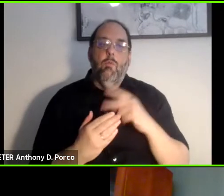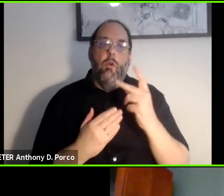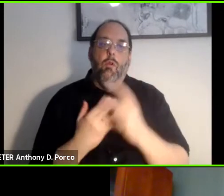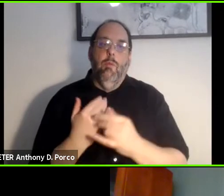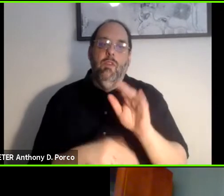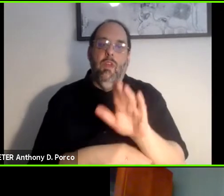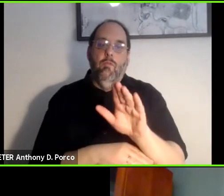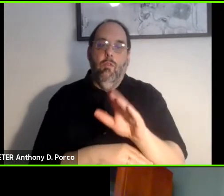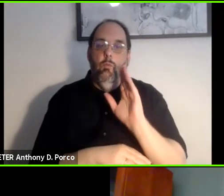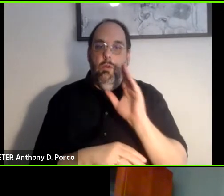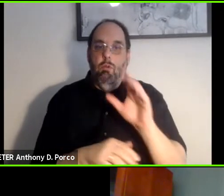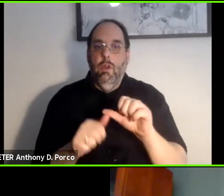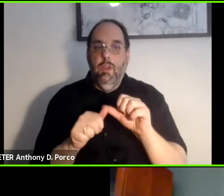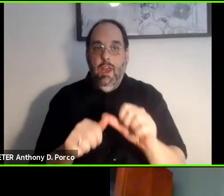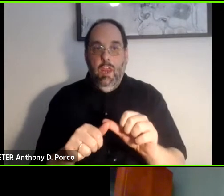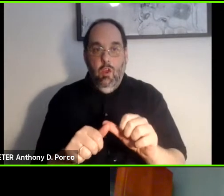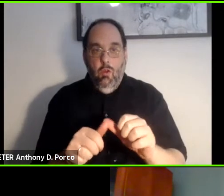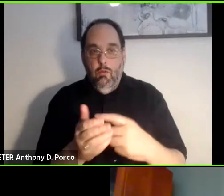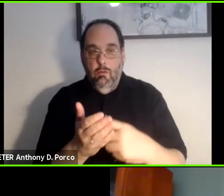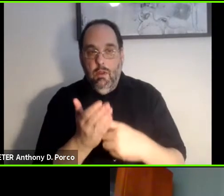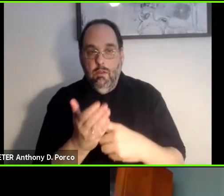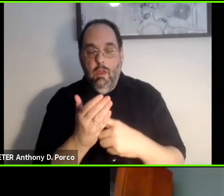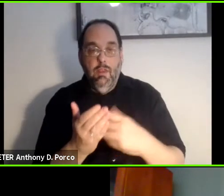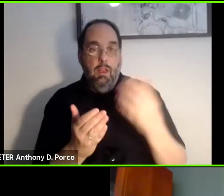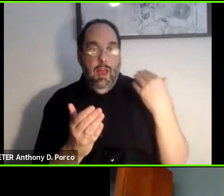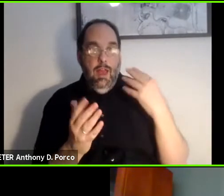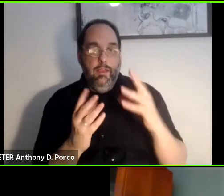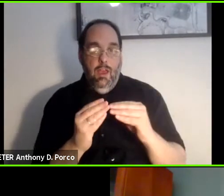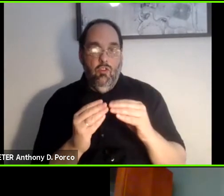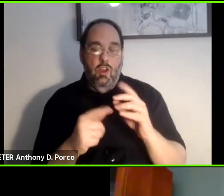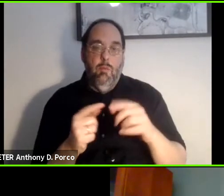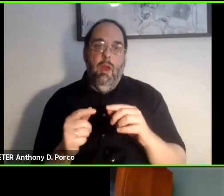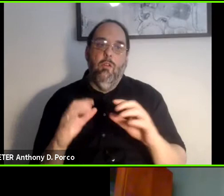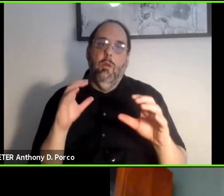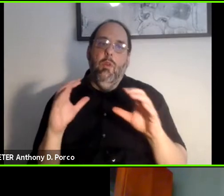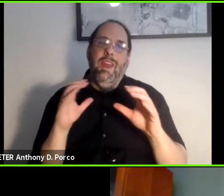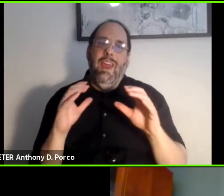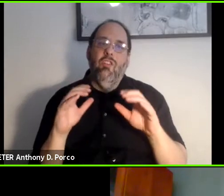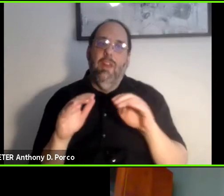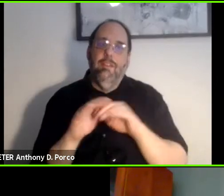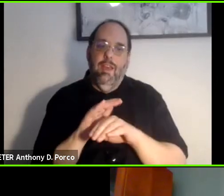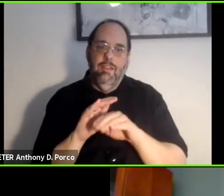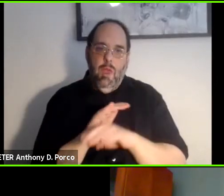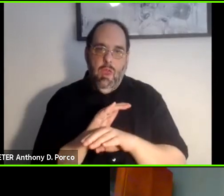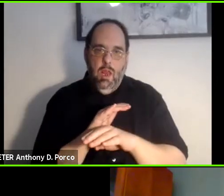continue the discussion from the last session on communication accessibility for passengers